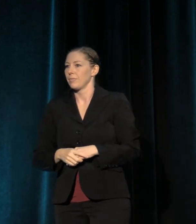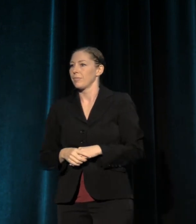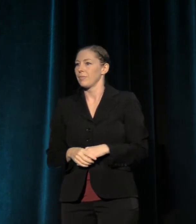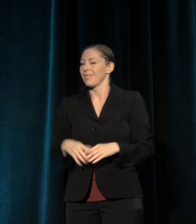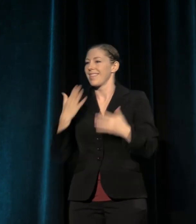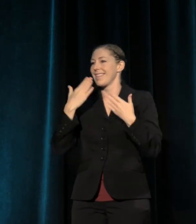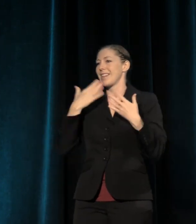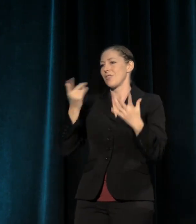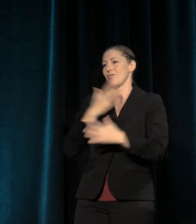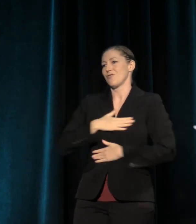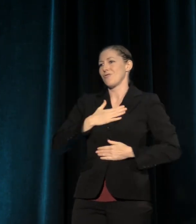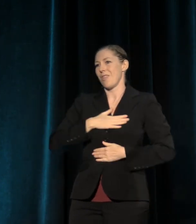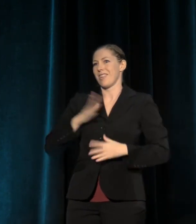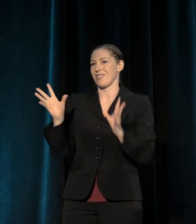Have a great conference.